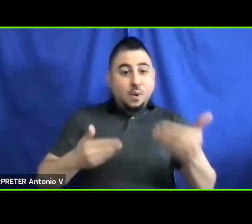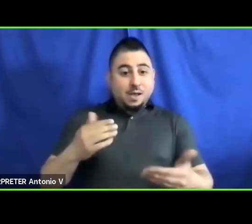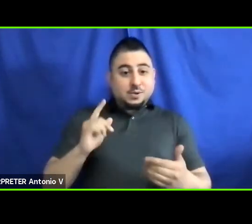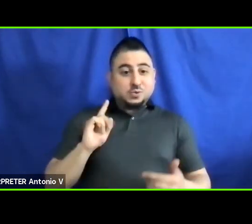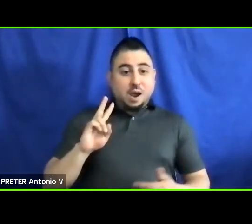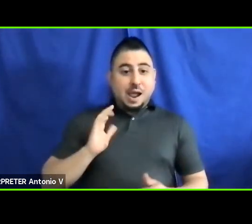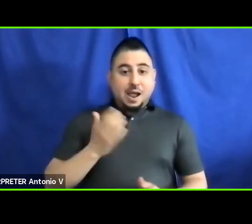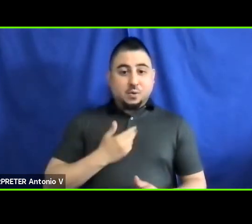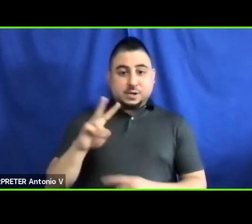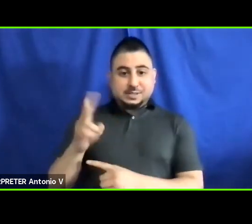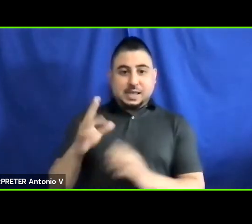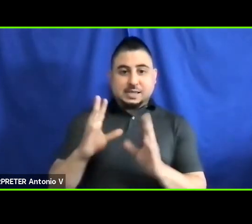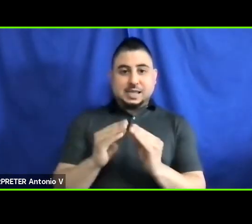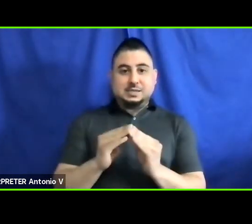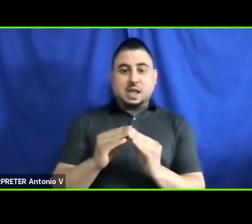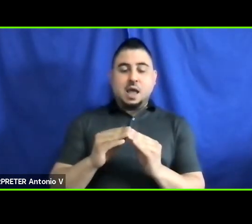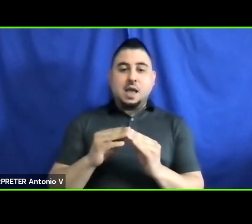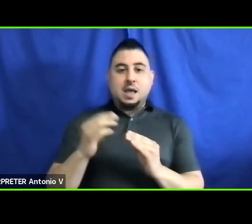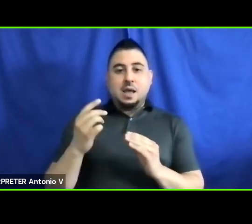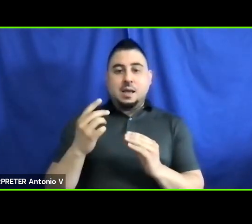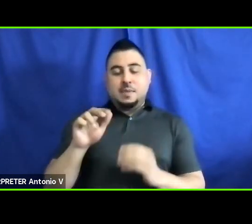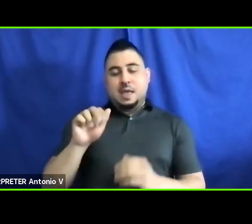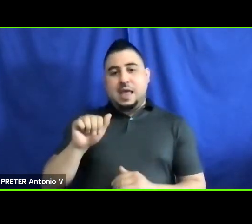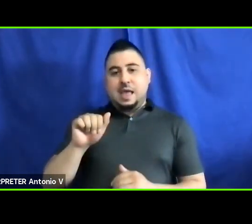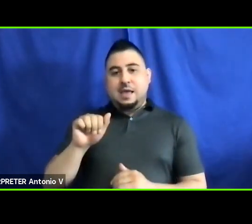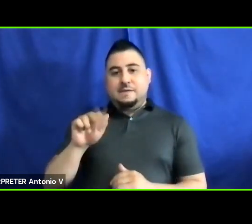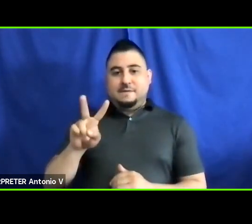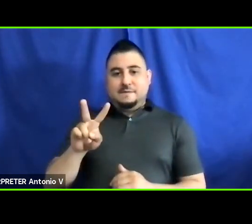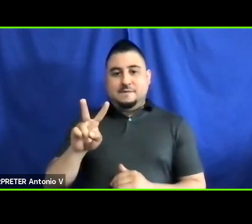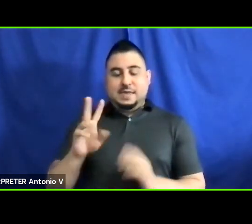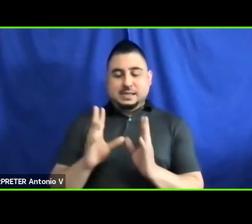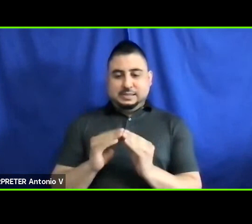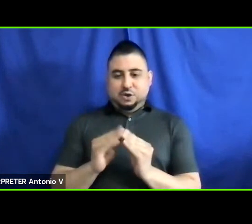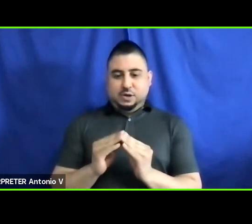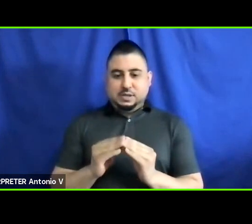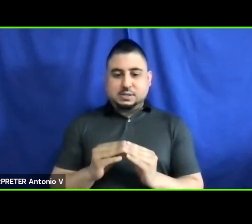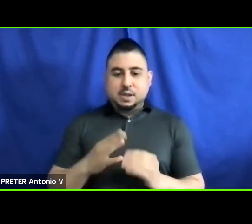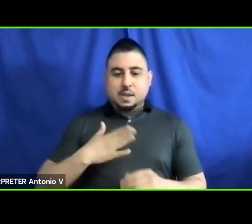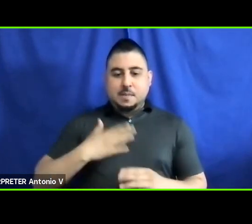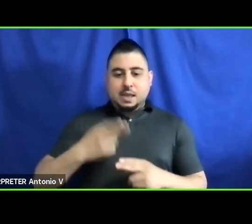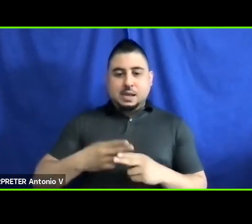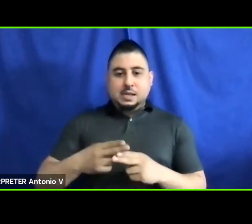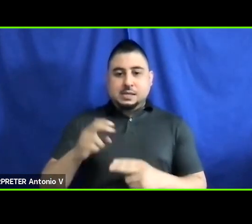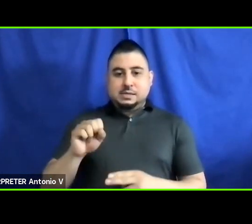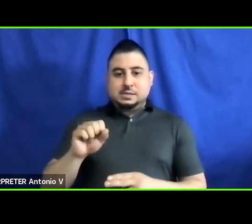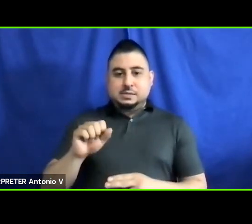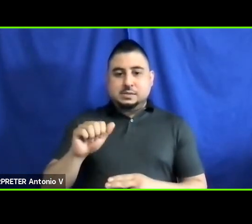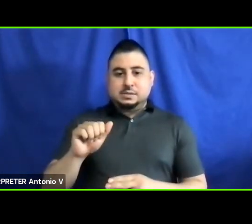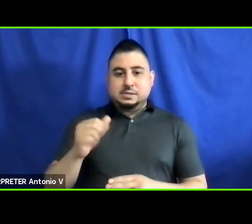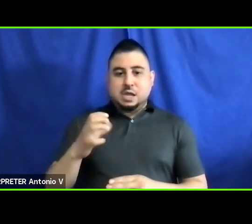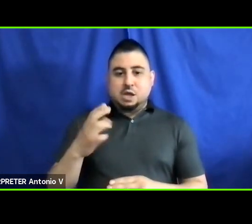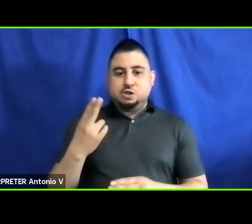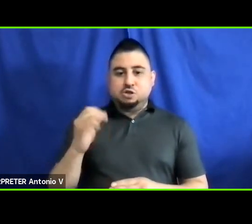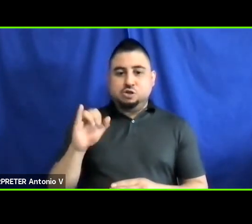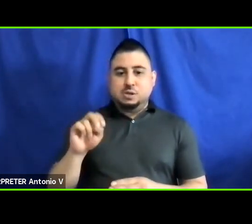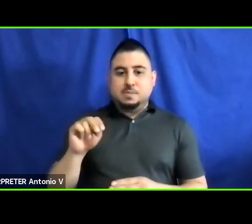session on the autonomous vehicle series. My name is Sachin, Executive Director of the